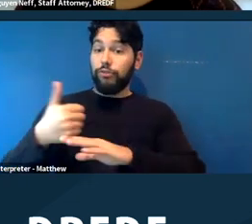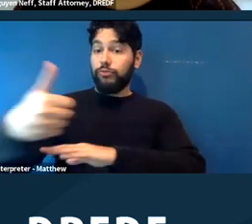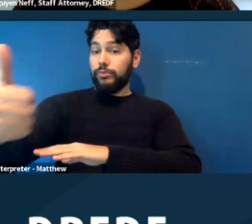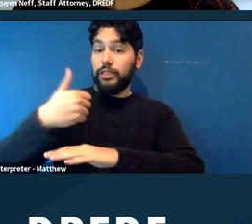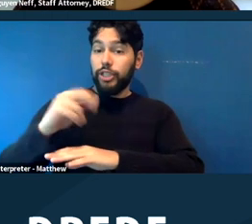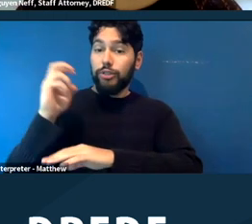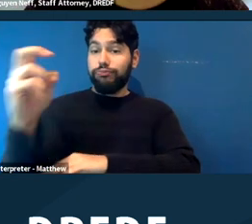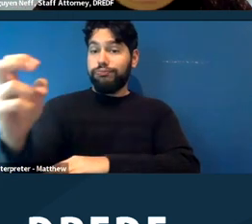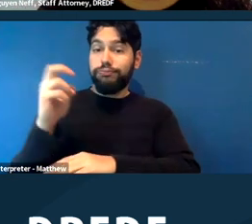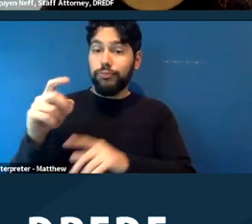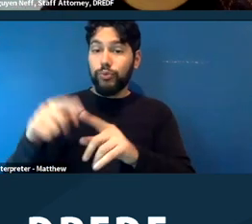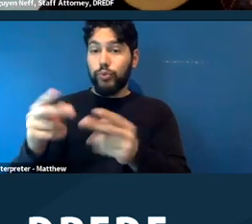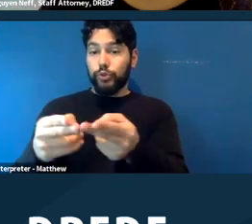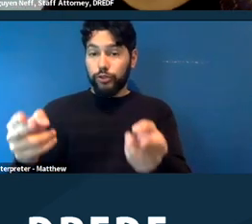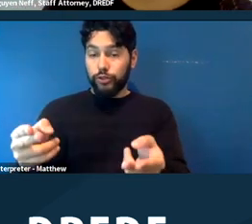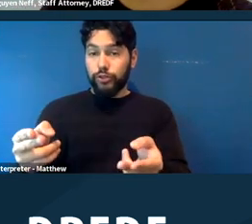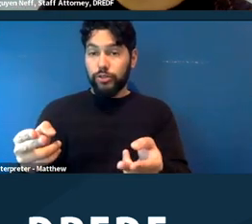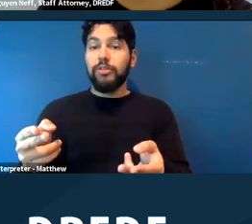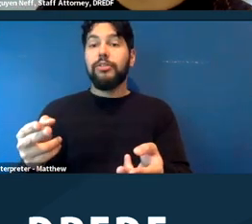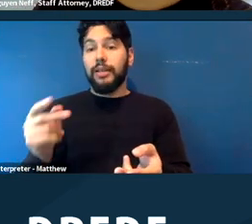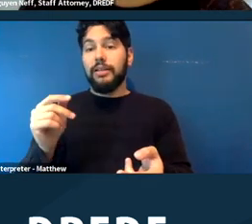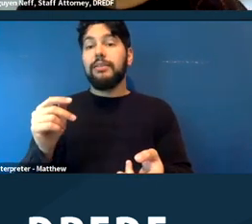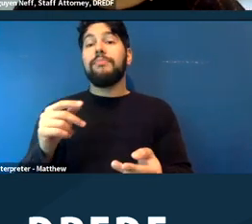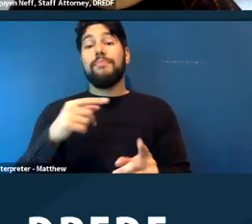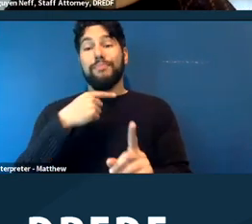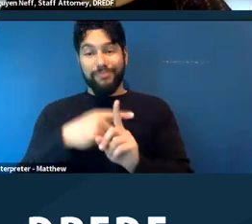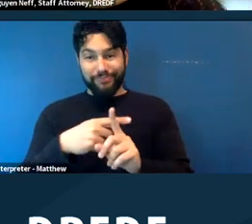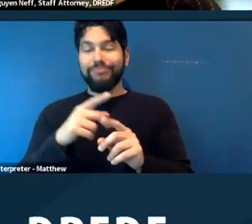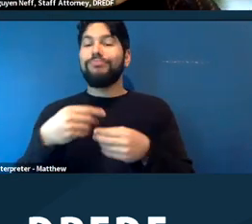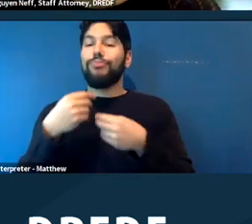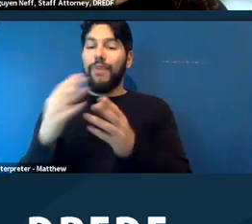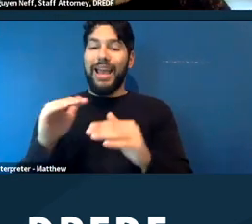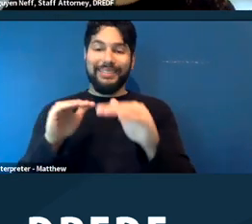shelters. If that's the case, then they also need to provide accessible transportation,